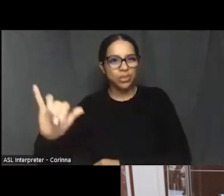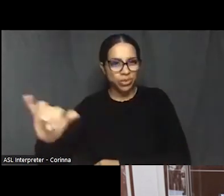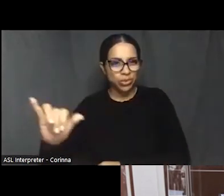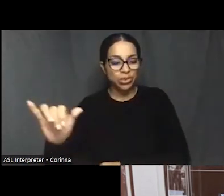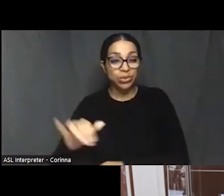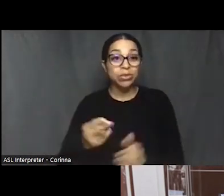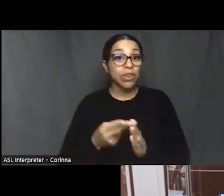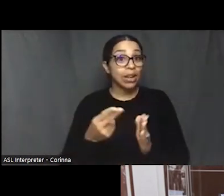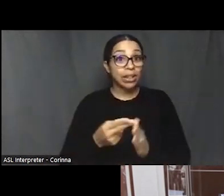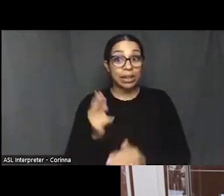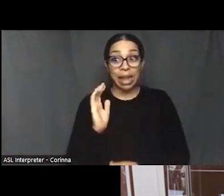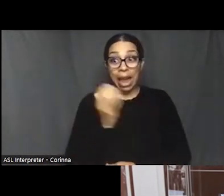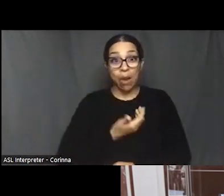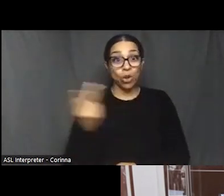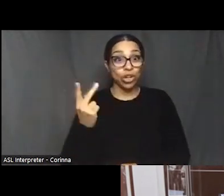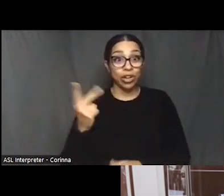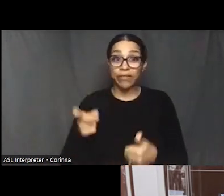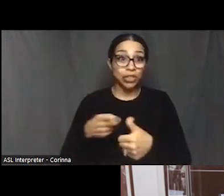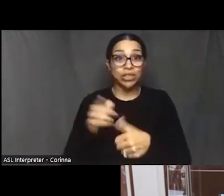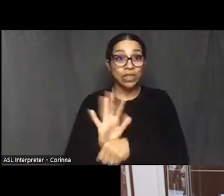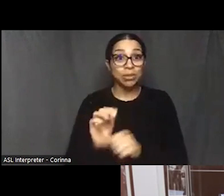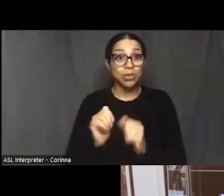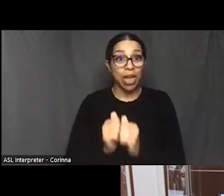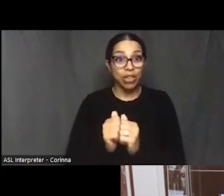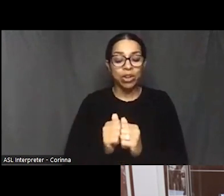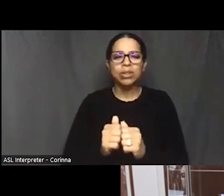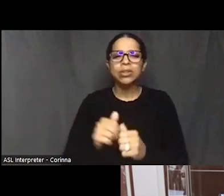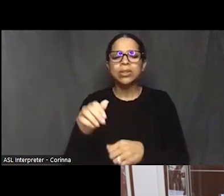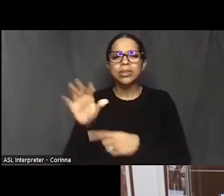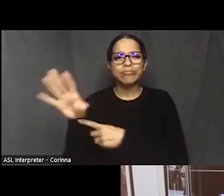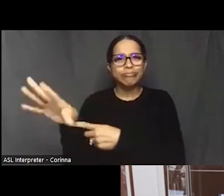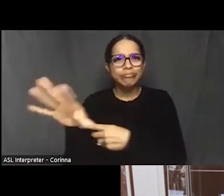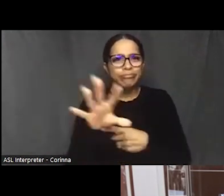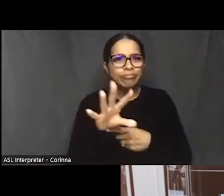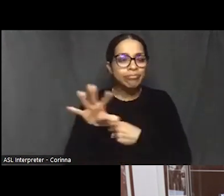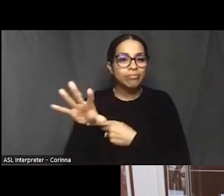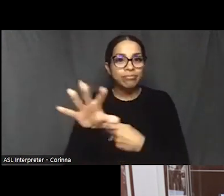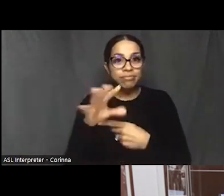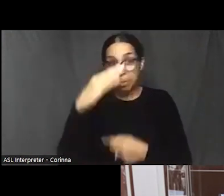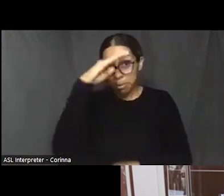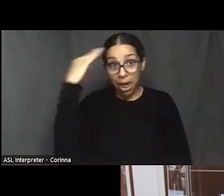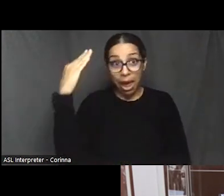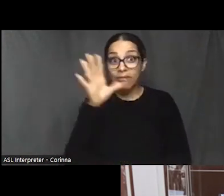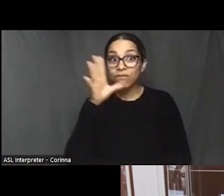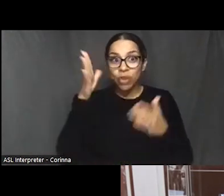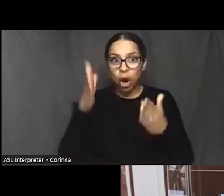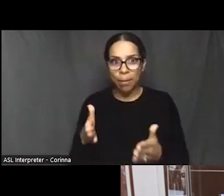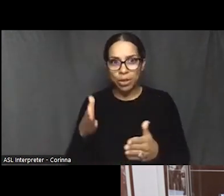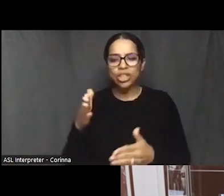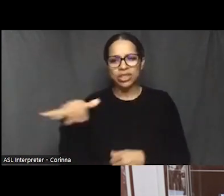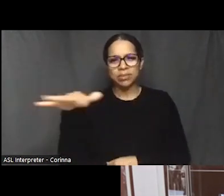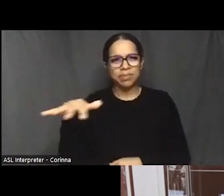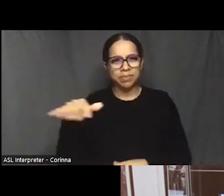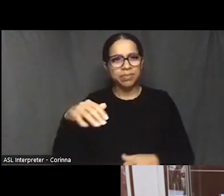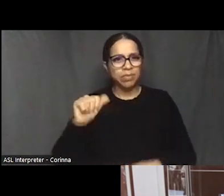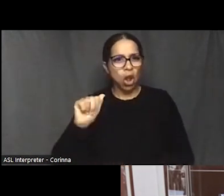about Black farmers in Arkansas and lands that Black land theft.